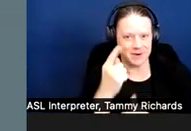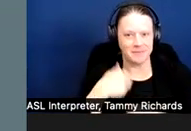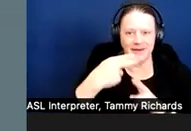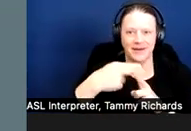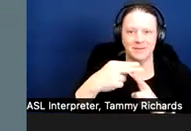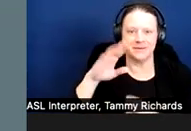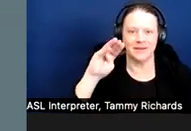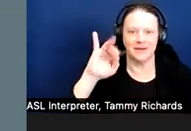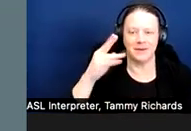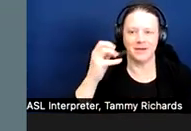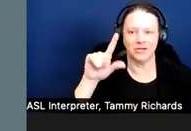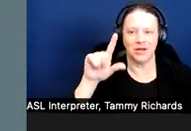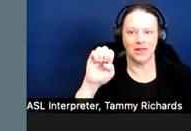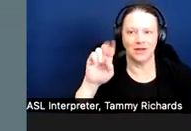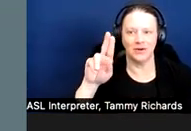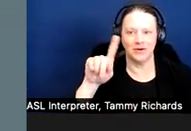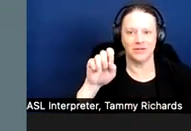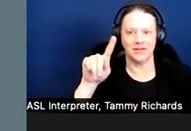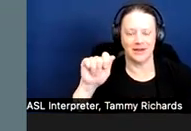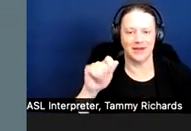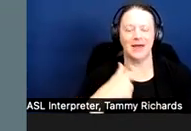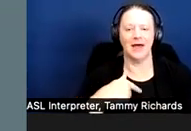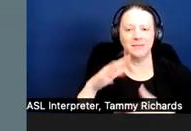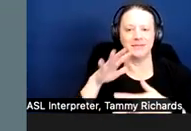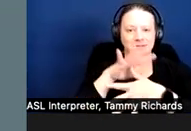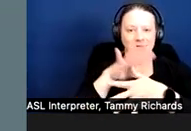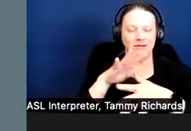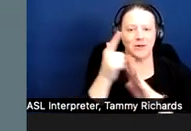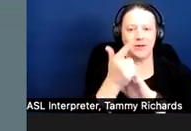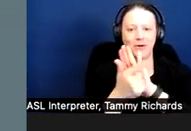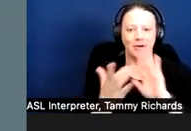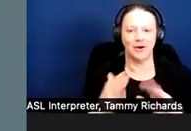I am Senior Counsel at the Disability Rights Education and Defense Fund.